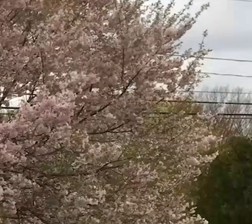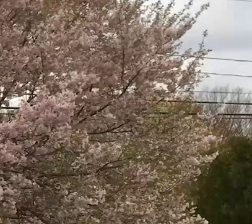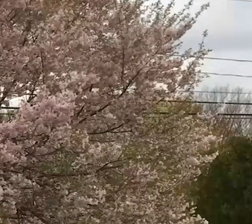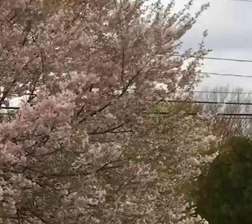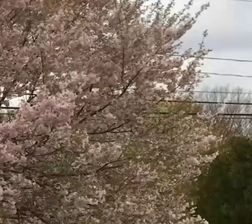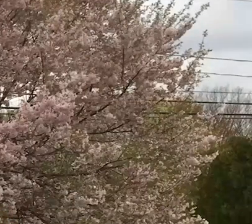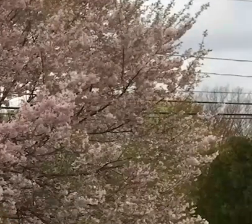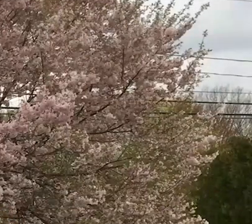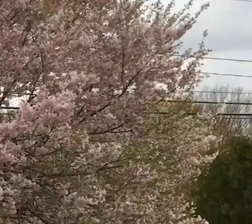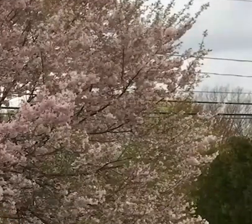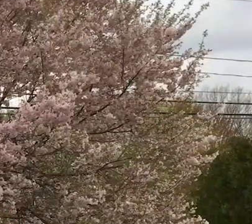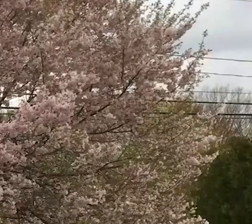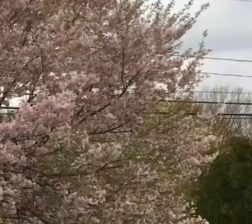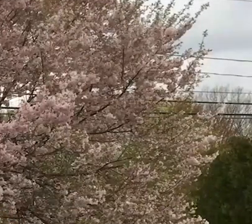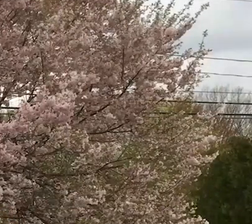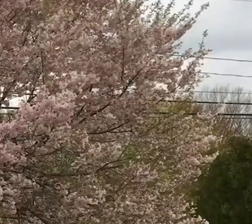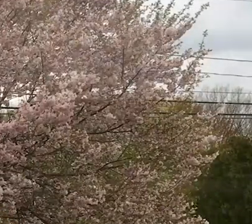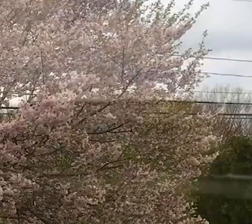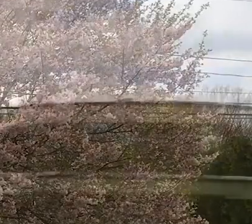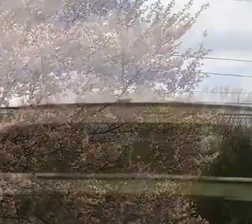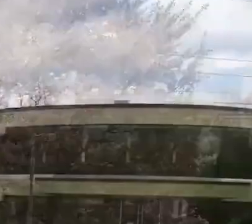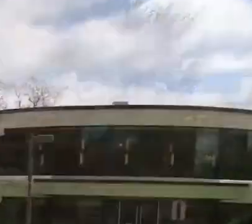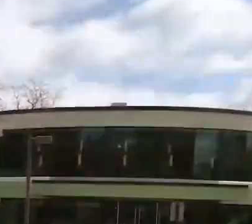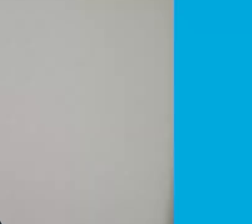We love our nursing students.